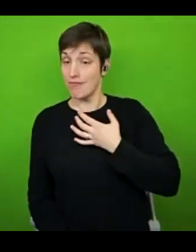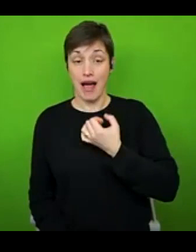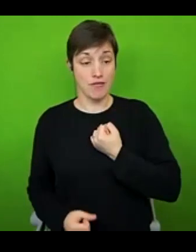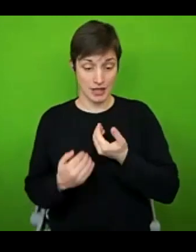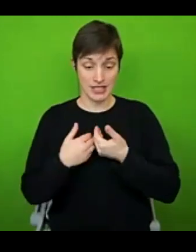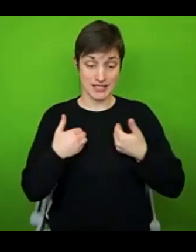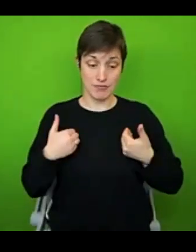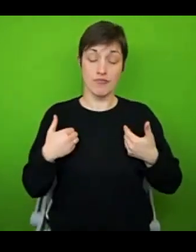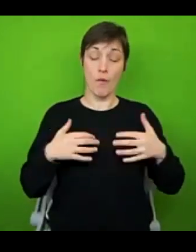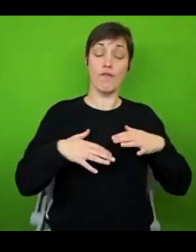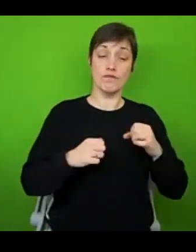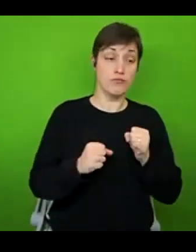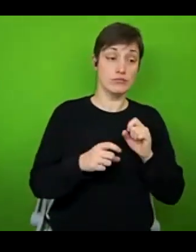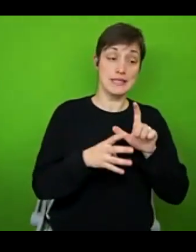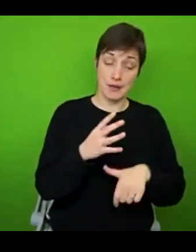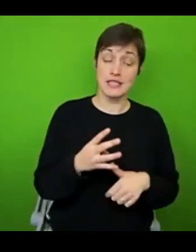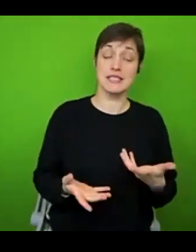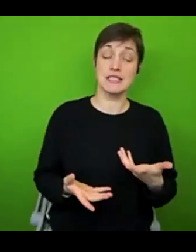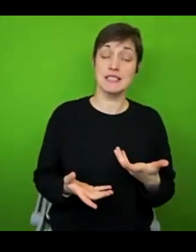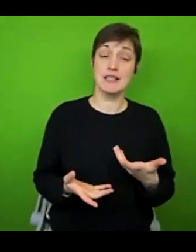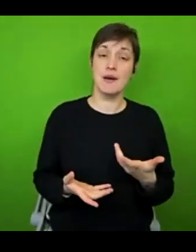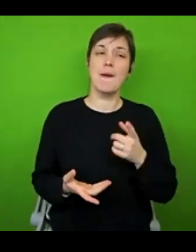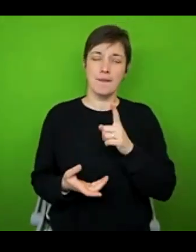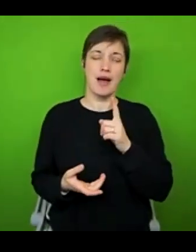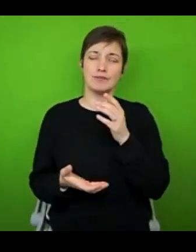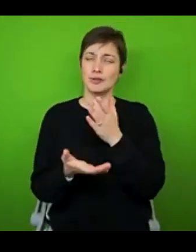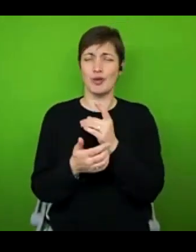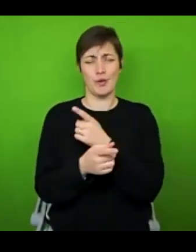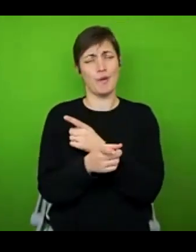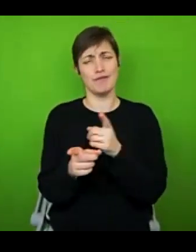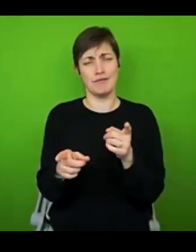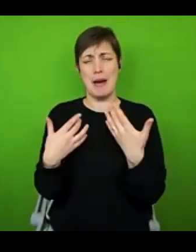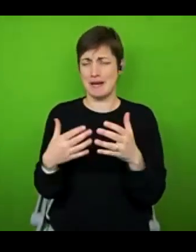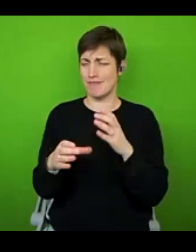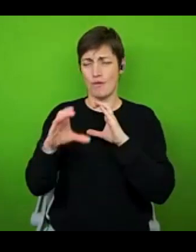condition. But I imagine that if any of you here have tried to have that same conversation, you'll know that